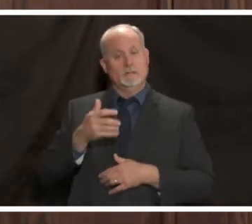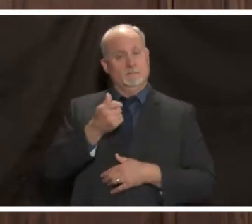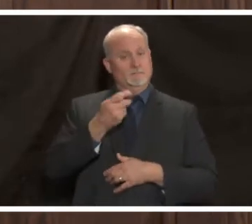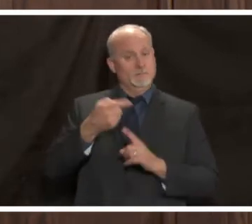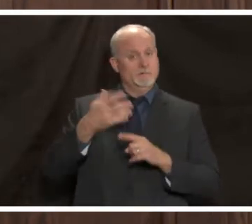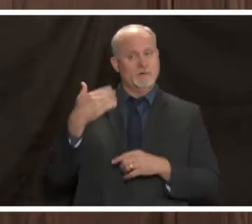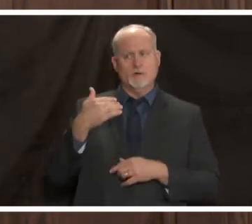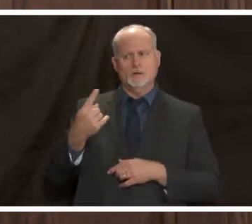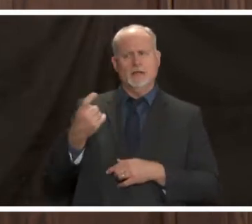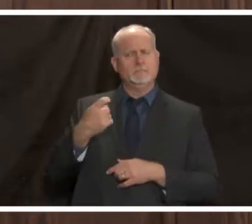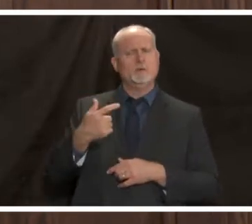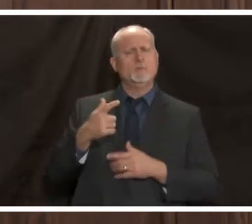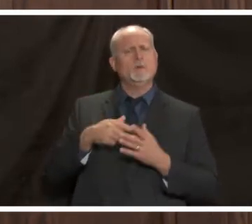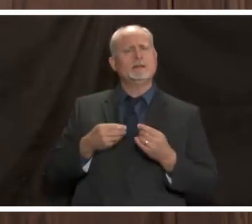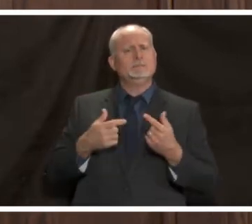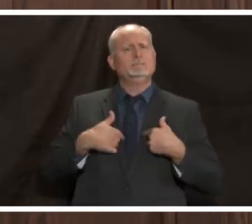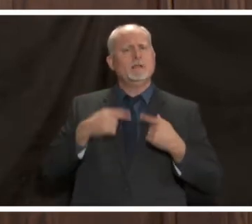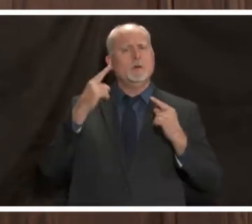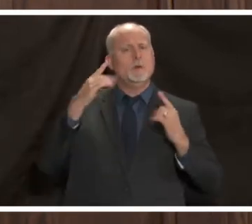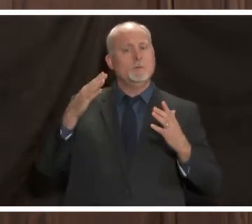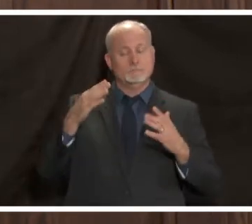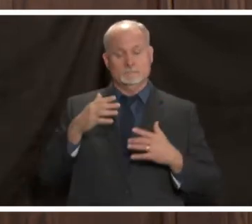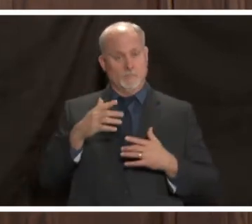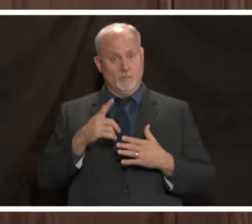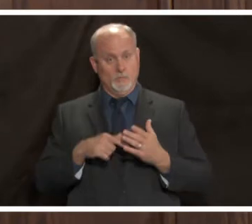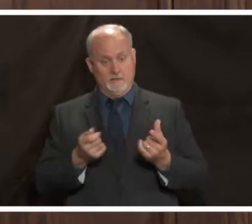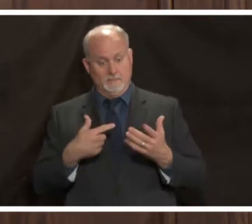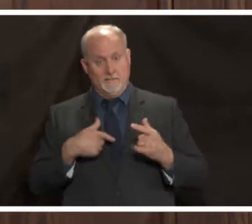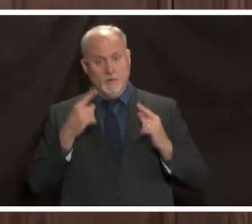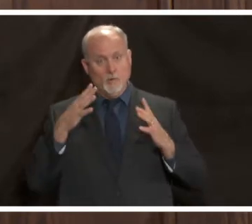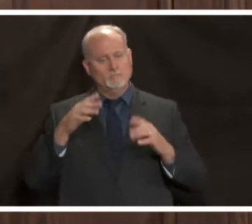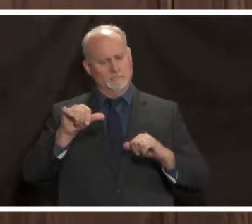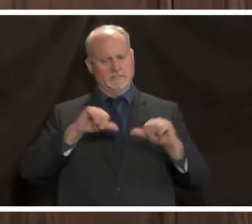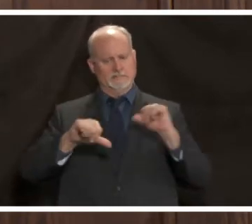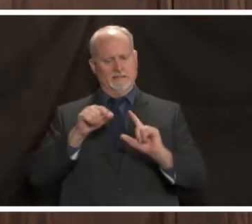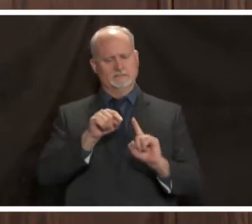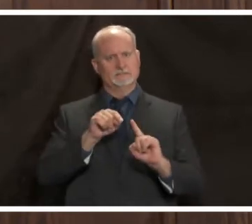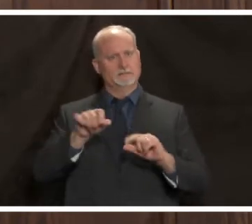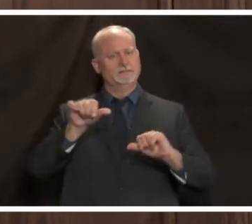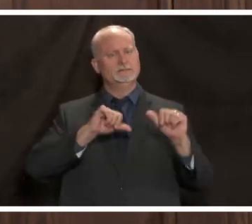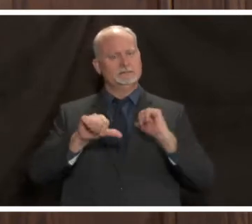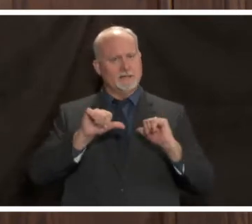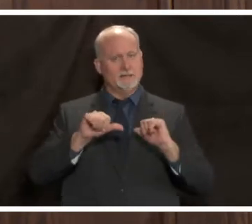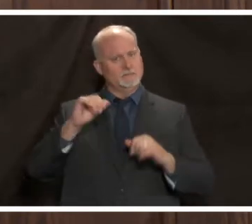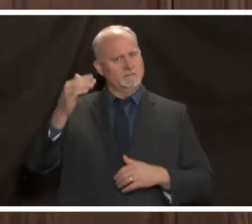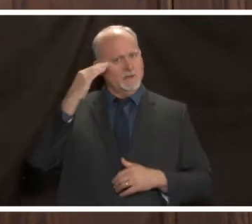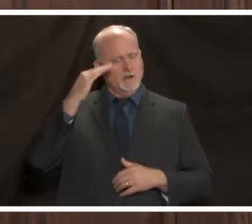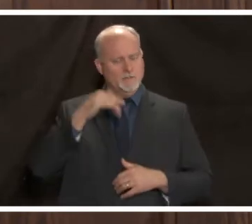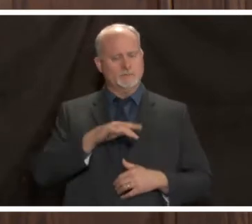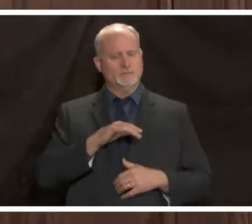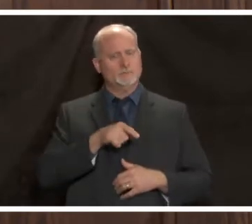and what gave what gives me hope is science science and knowledge that's what's going to